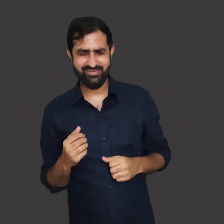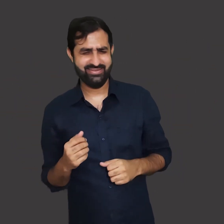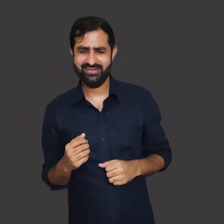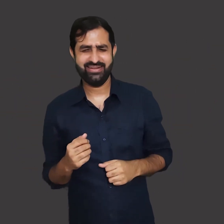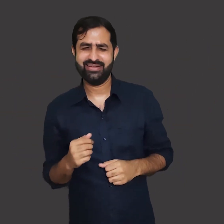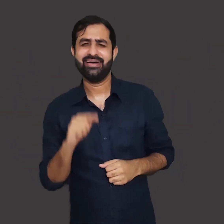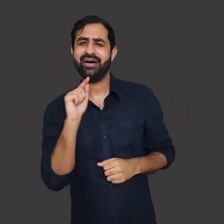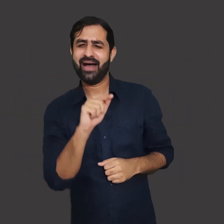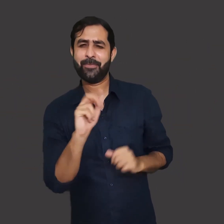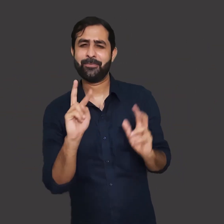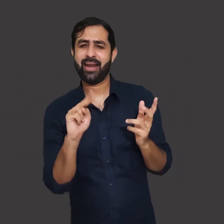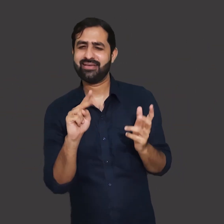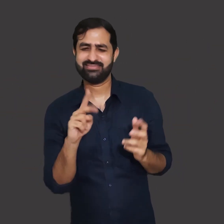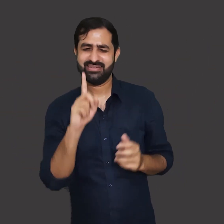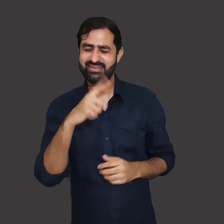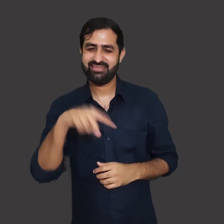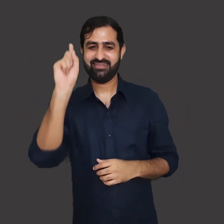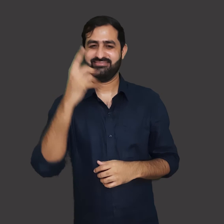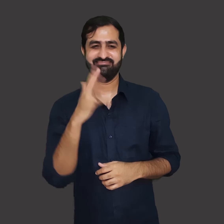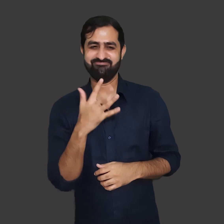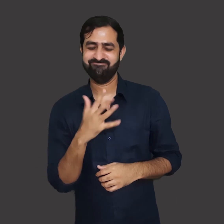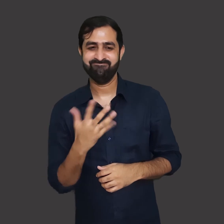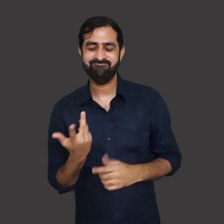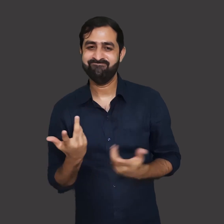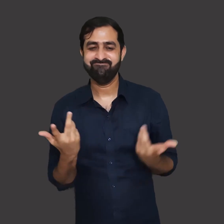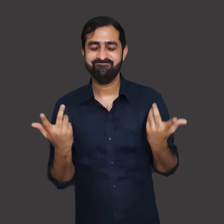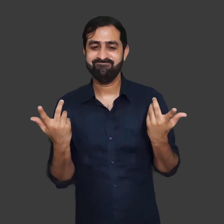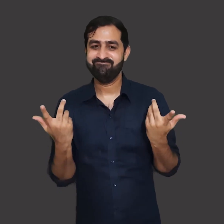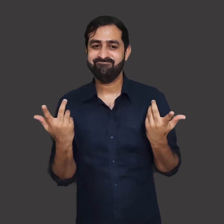then some people began to doubt the real goal of building dams.